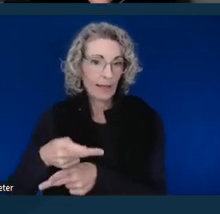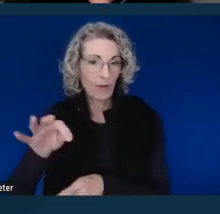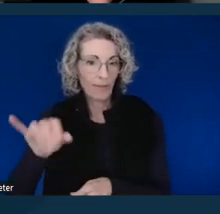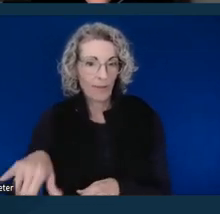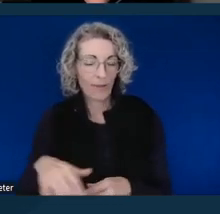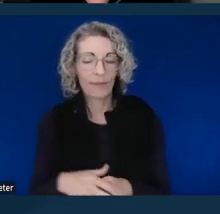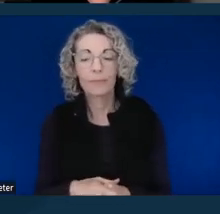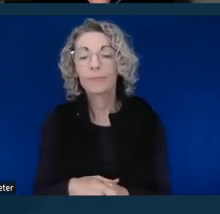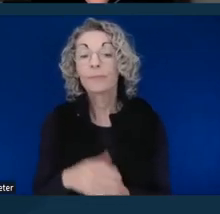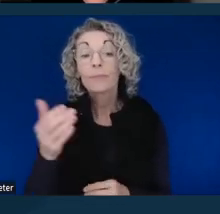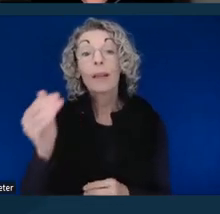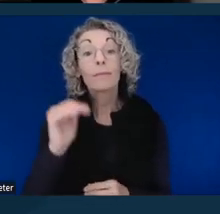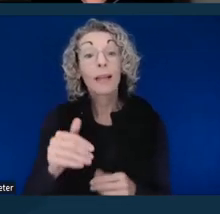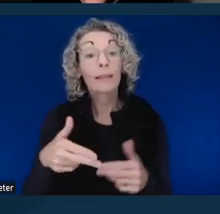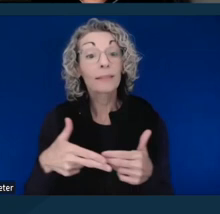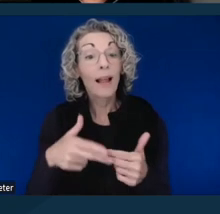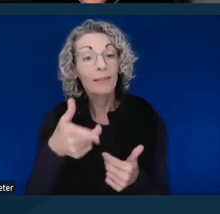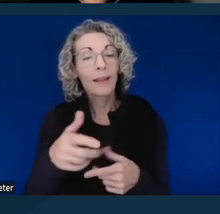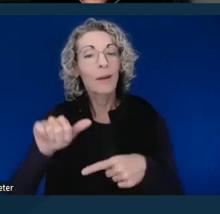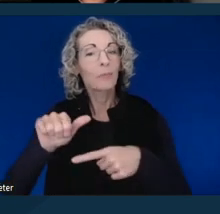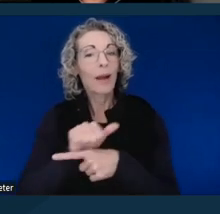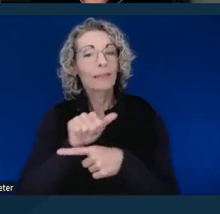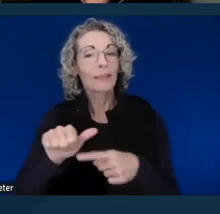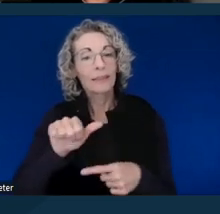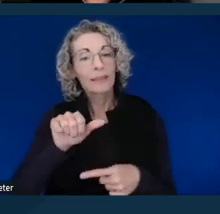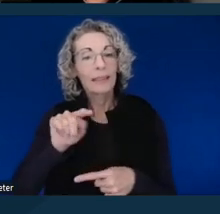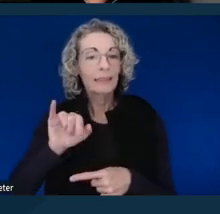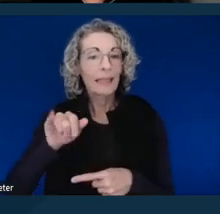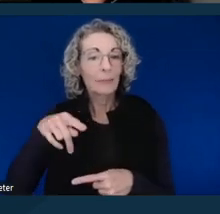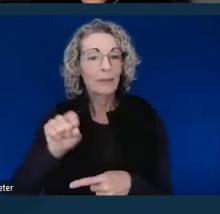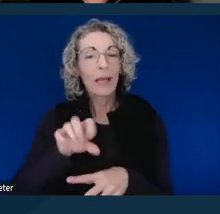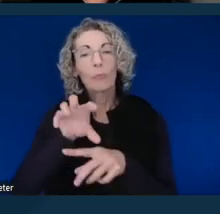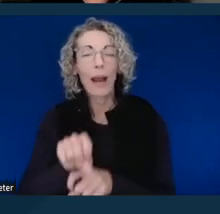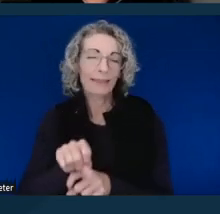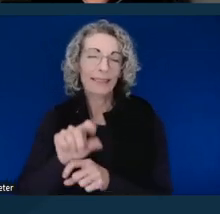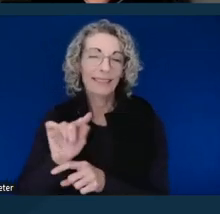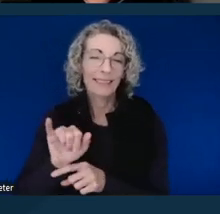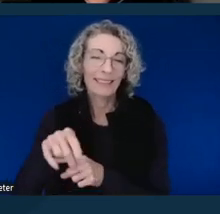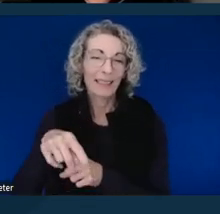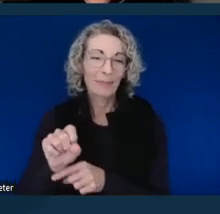Some practice tips on requesting accommodations. You should request your accommodations